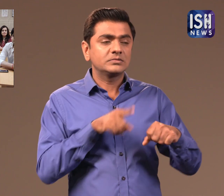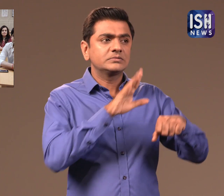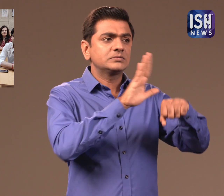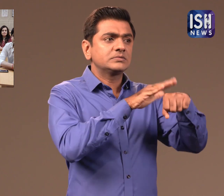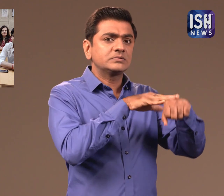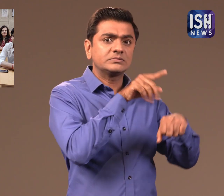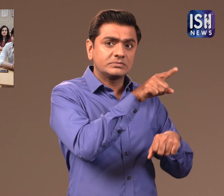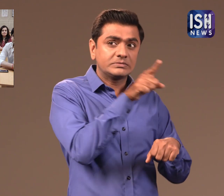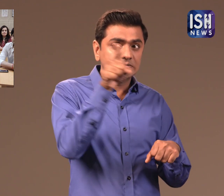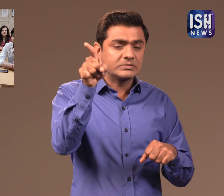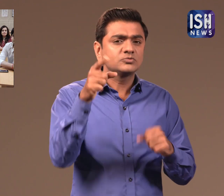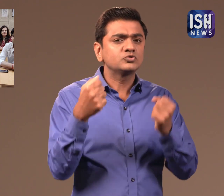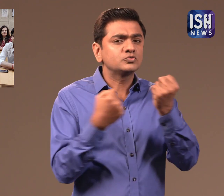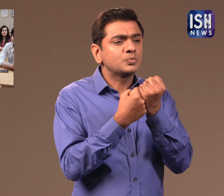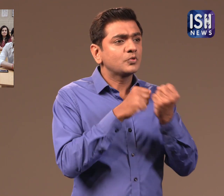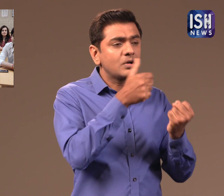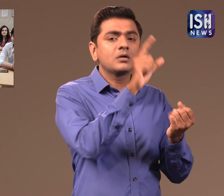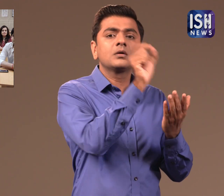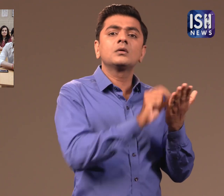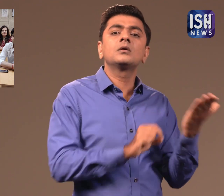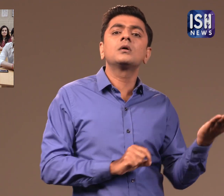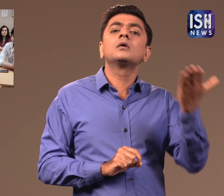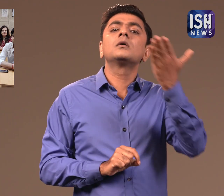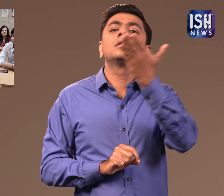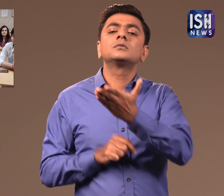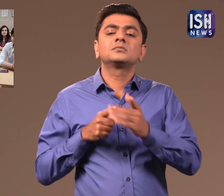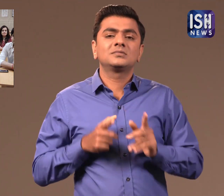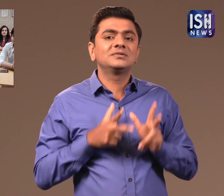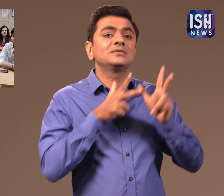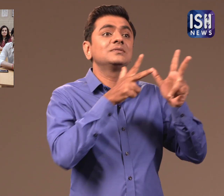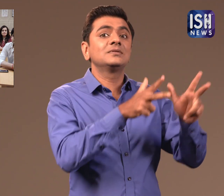She requested them to support and accept the application.